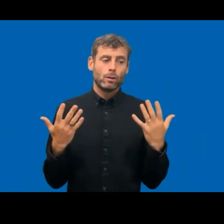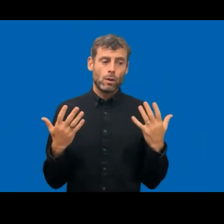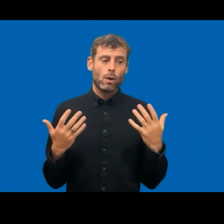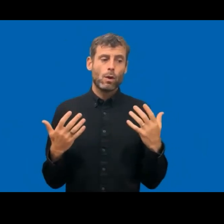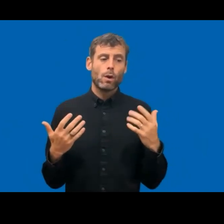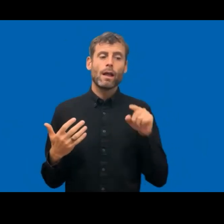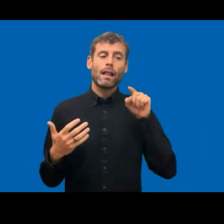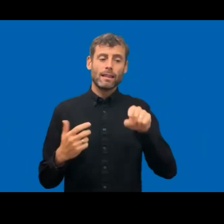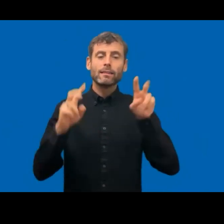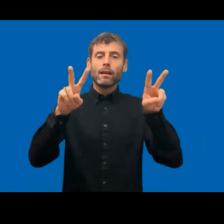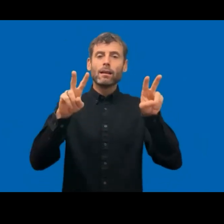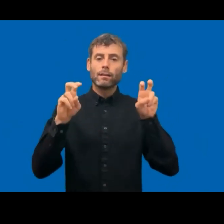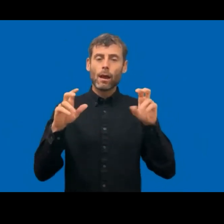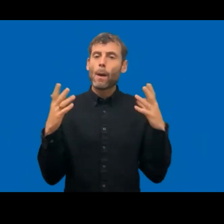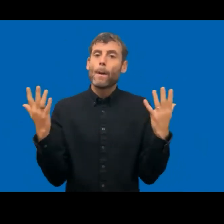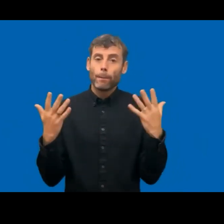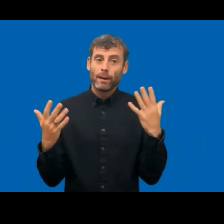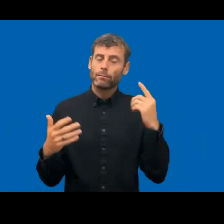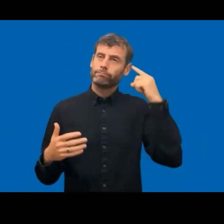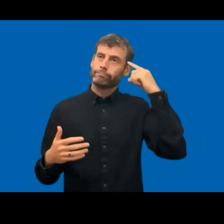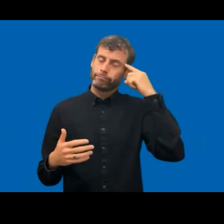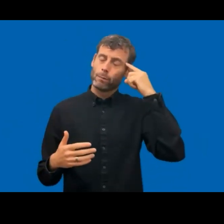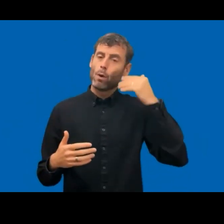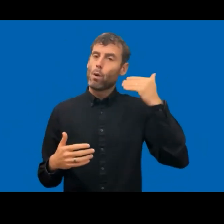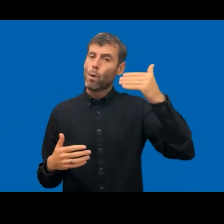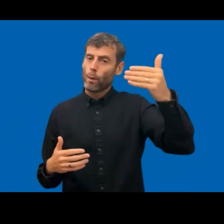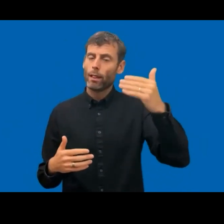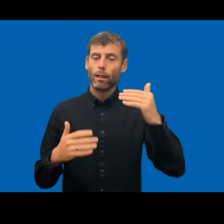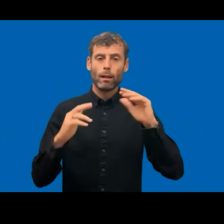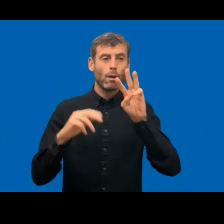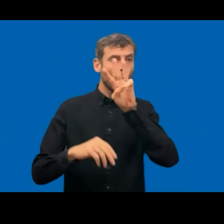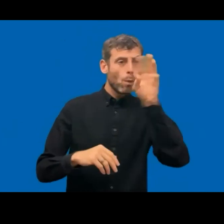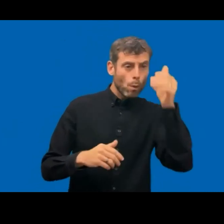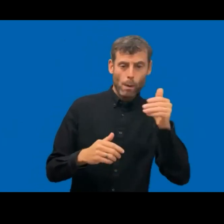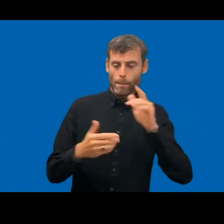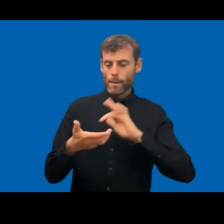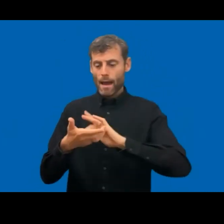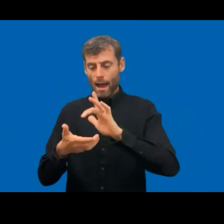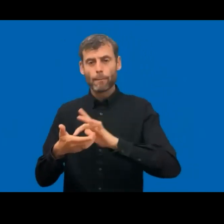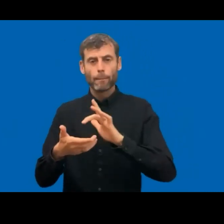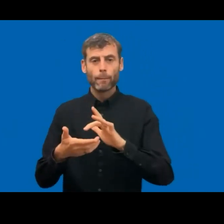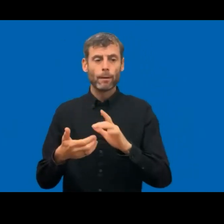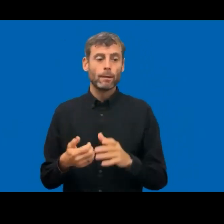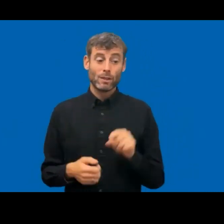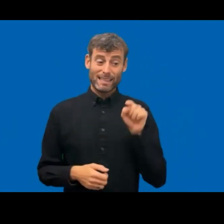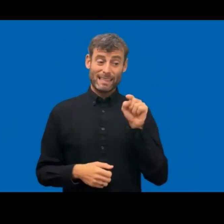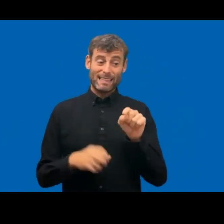invented the wheel so to speak, they don't have to make this themselves. And it's also